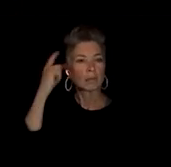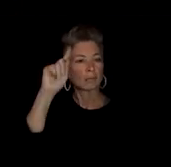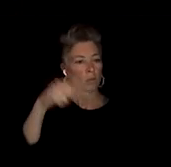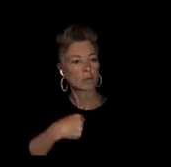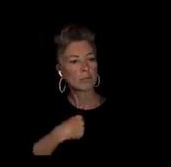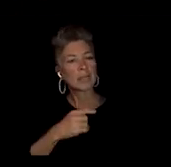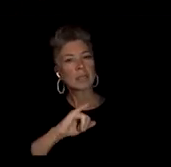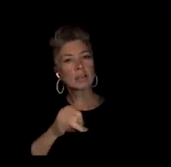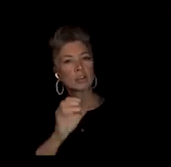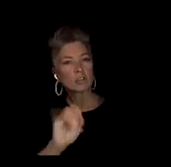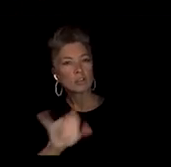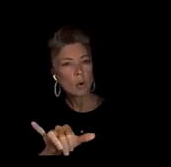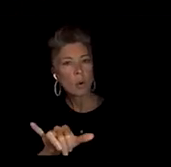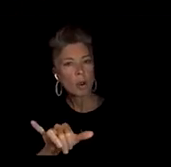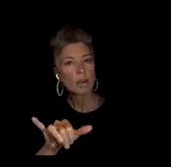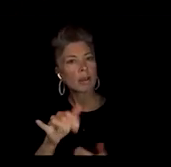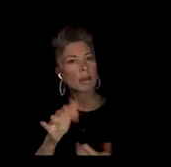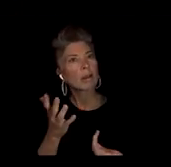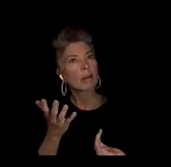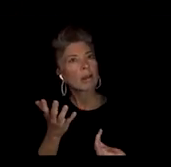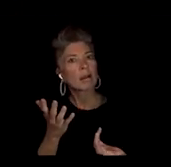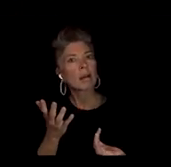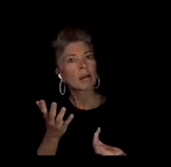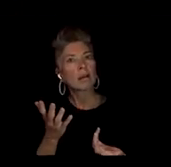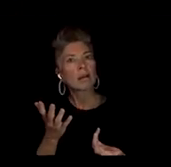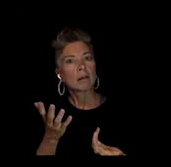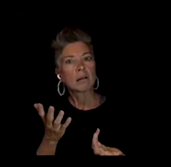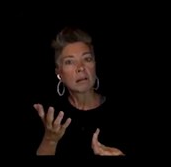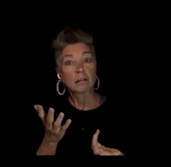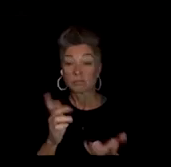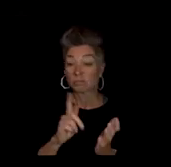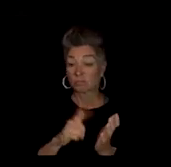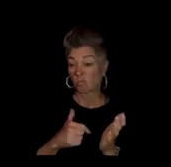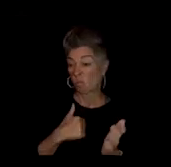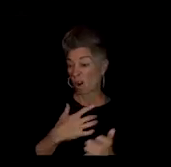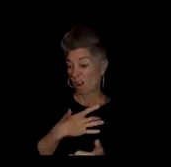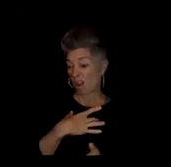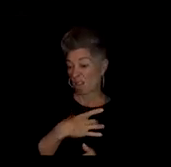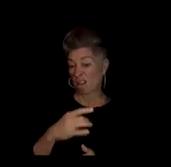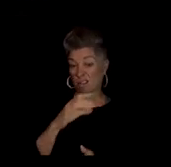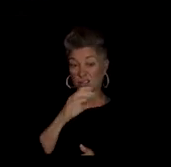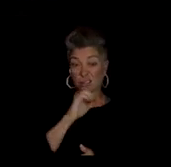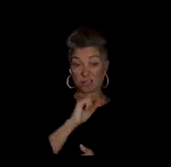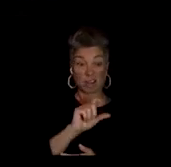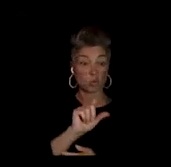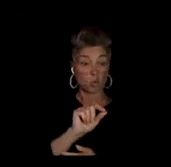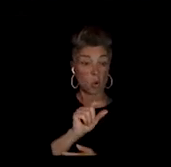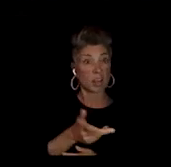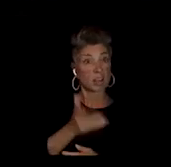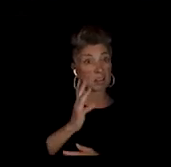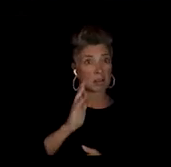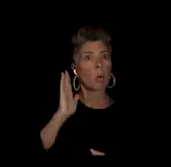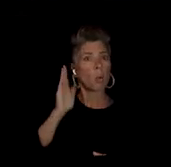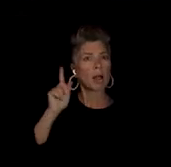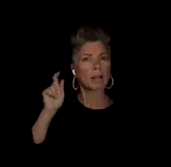what I, what I liked at 20 is gonna evolve at 27 and I need to be evolving with that